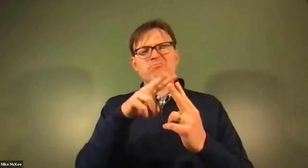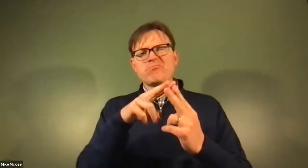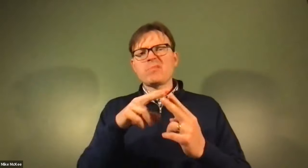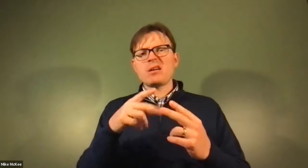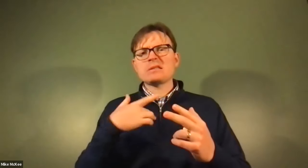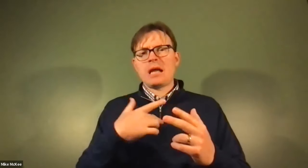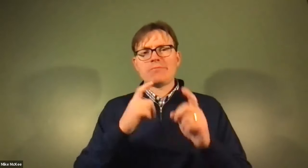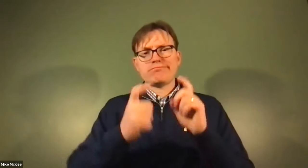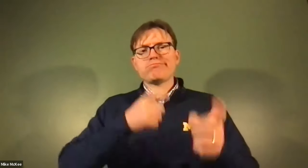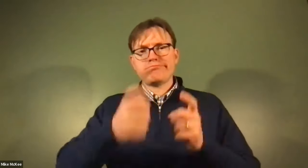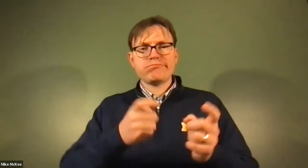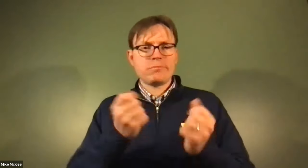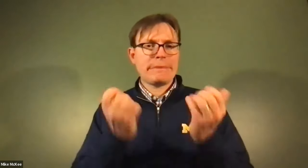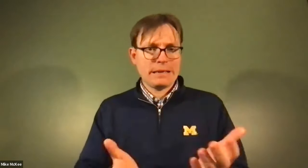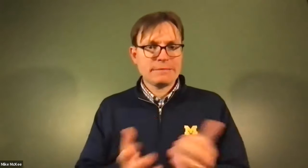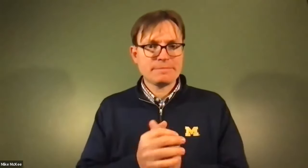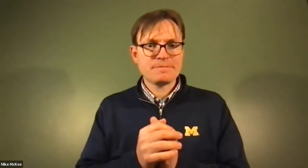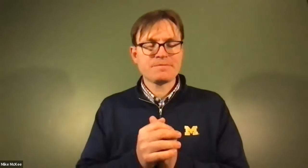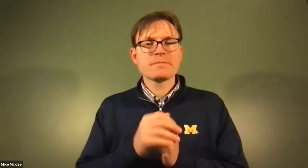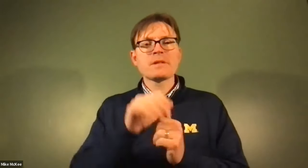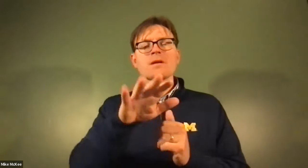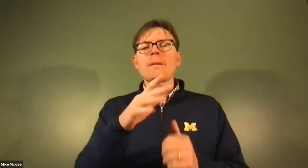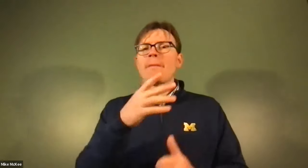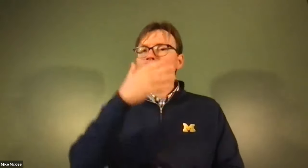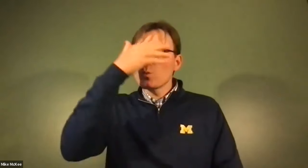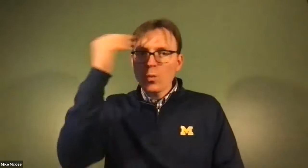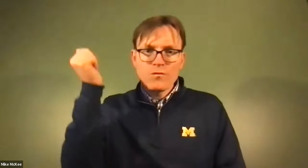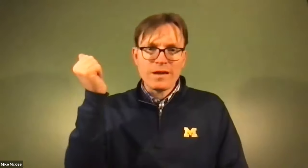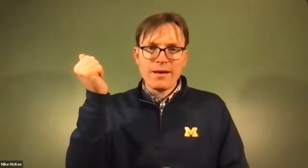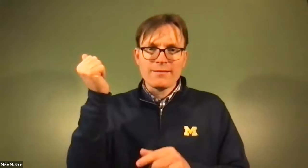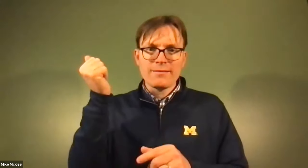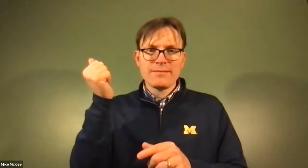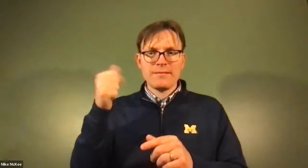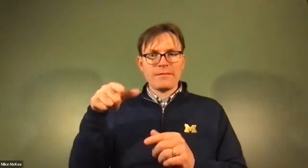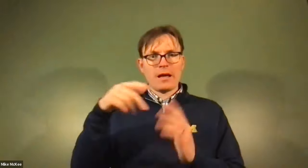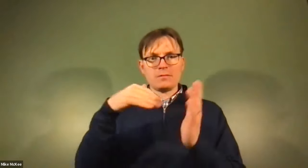James Cech: And then blood pressure medication and there are many types of those that they can prescribed.